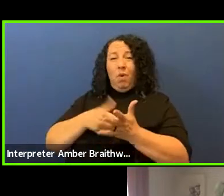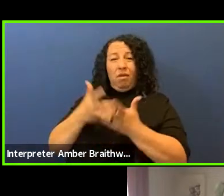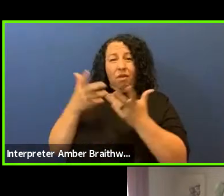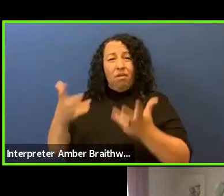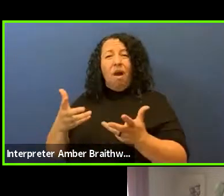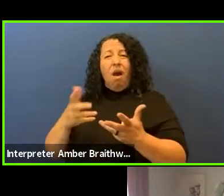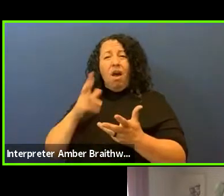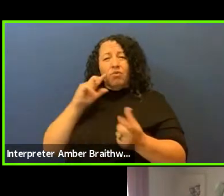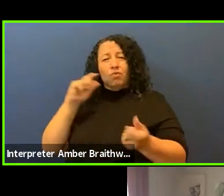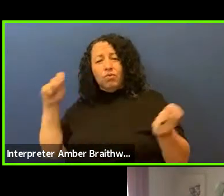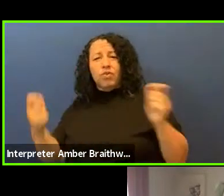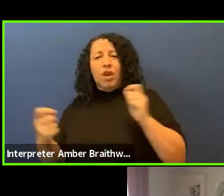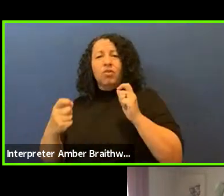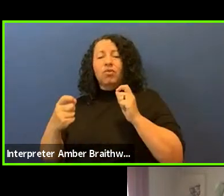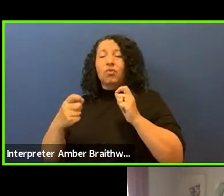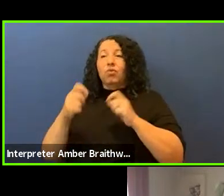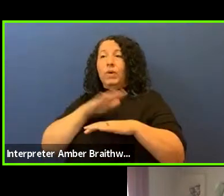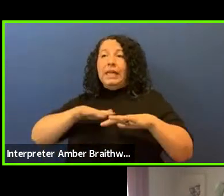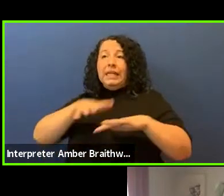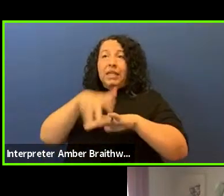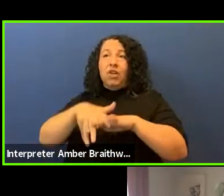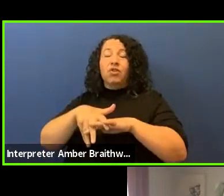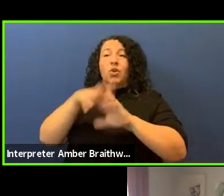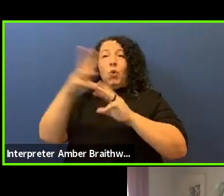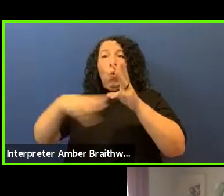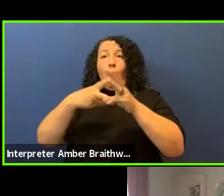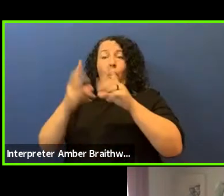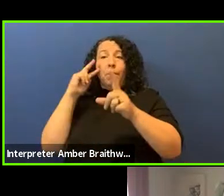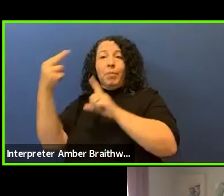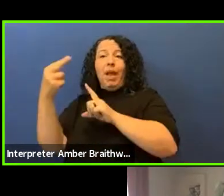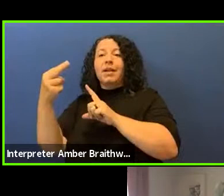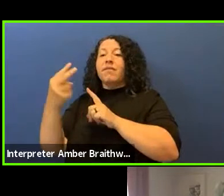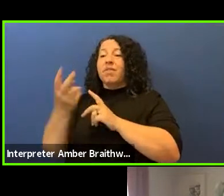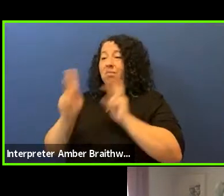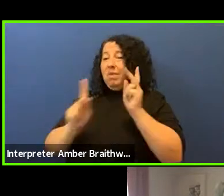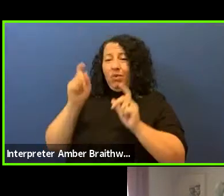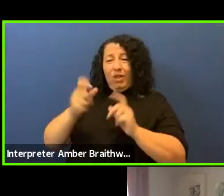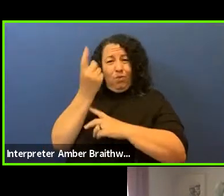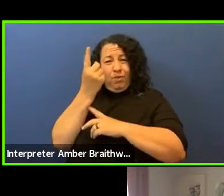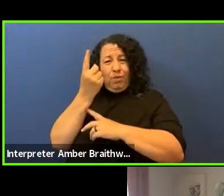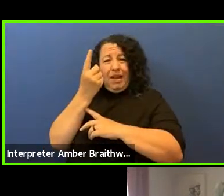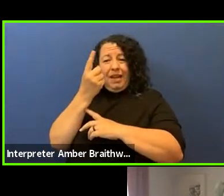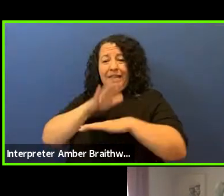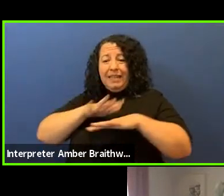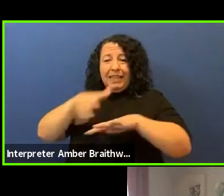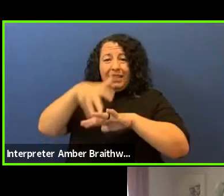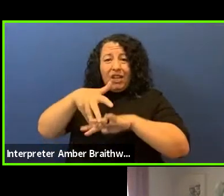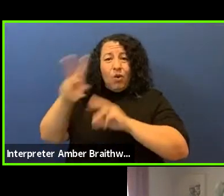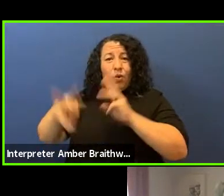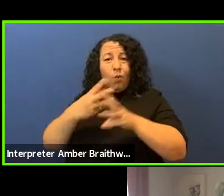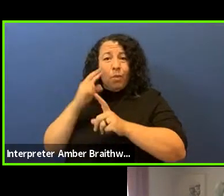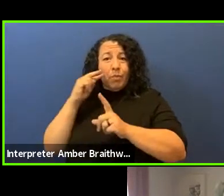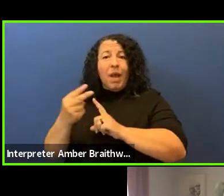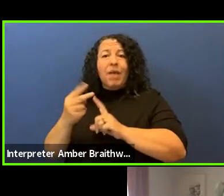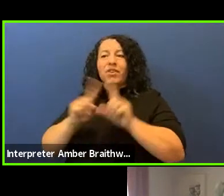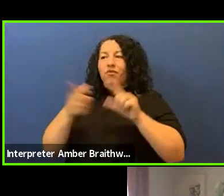first thing for non-Native people to understand is that the Indigenous world views are different from each other.